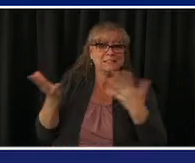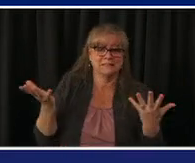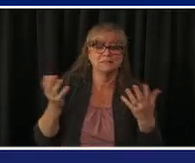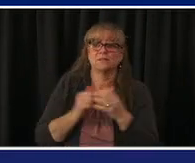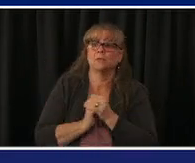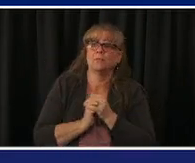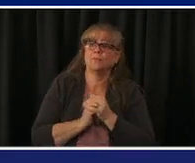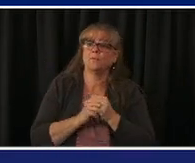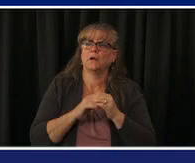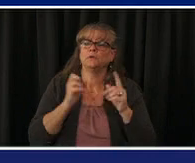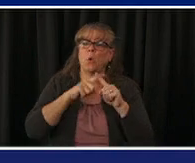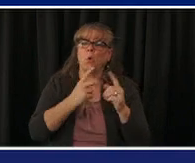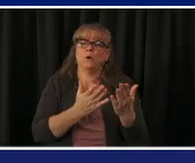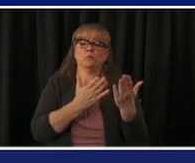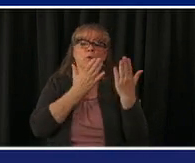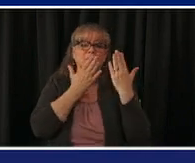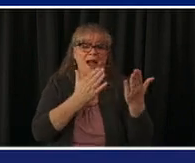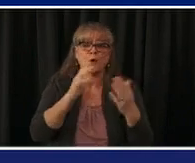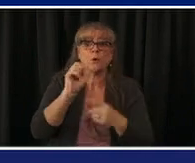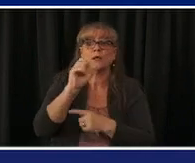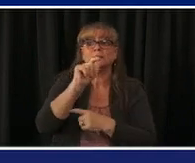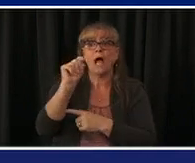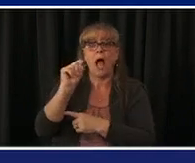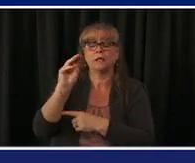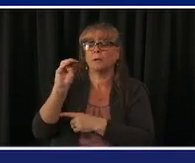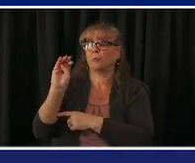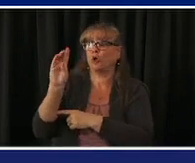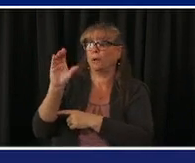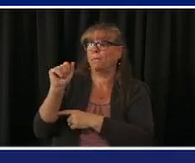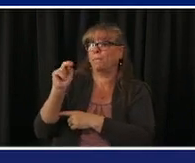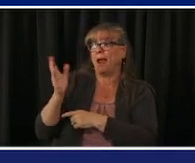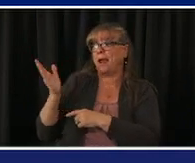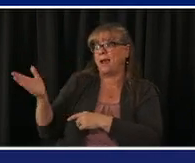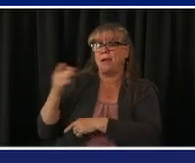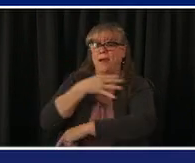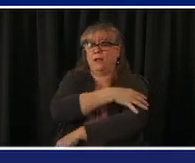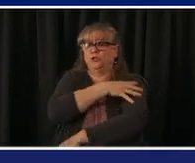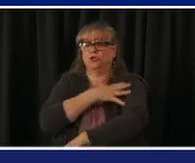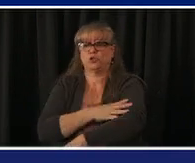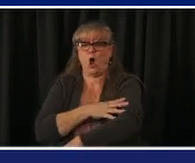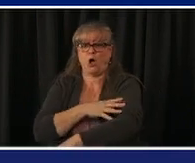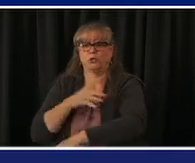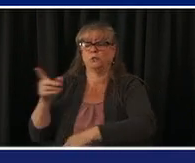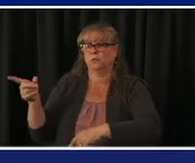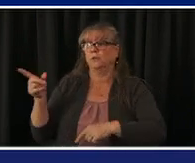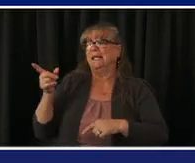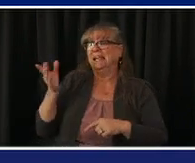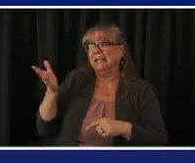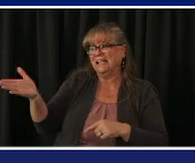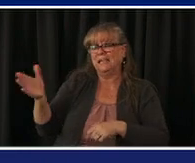all of our other emergency aid workers i also want to talk about the community vaccination clinics